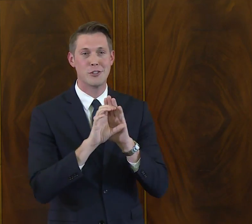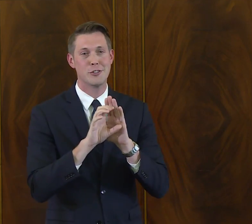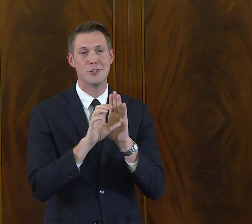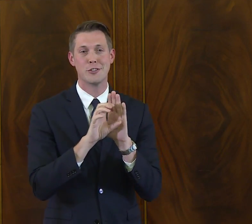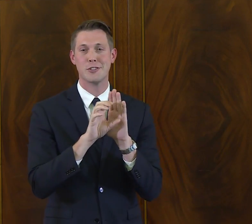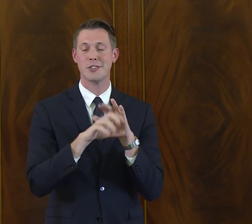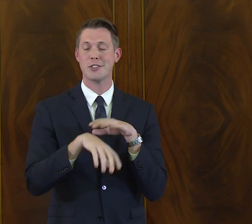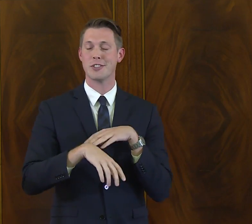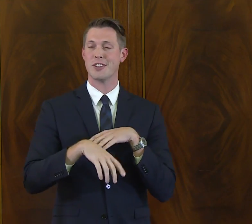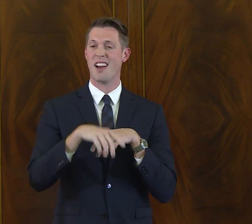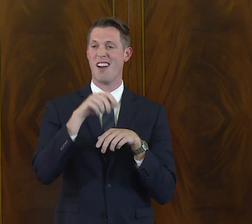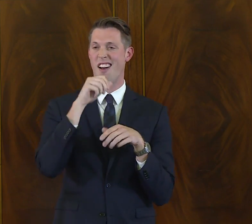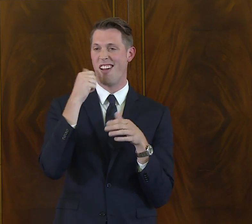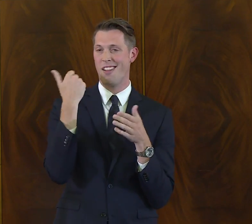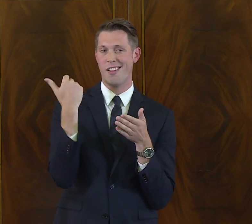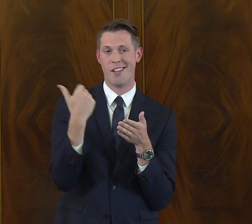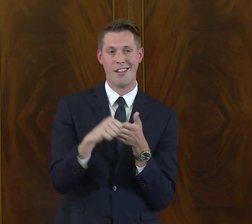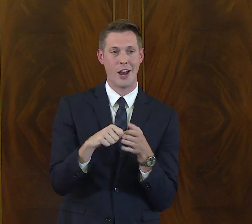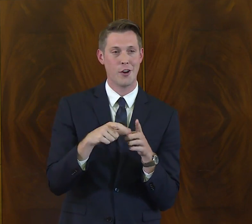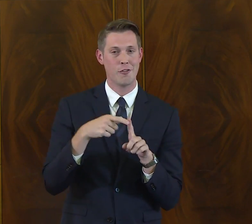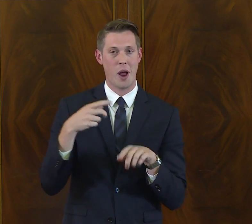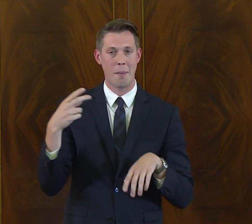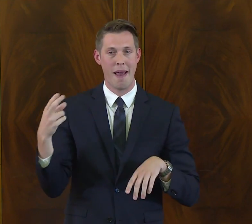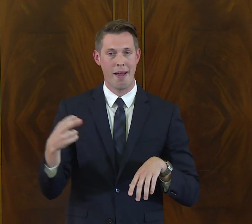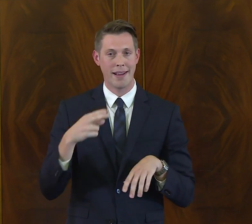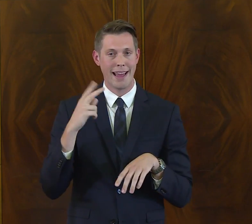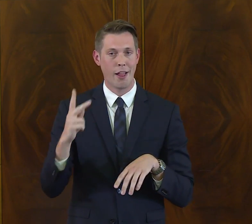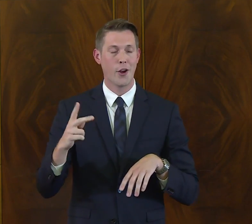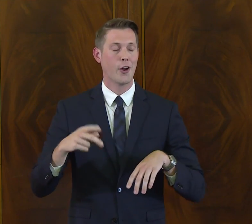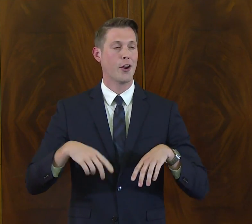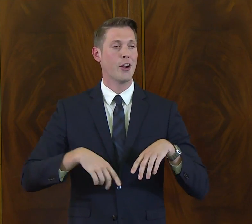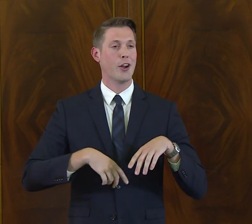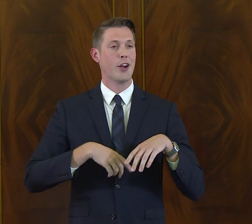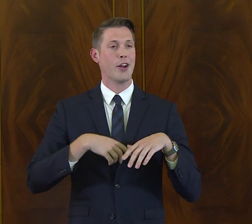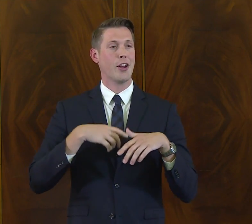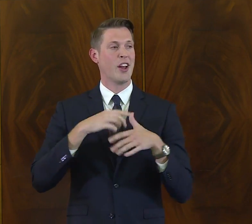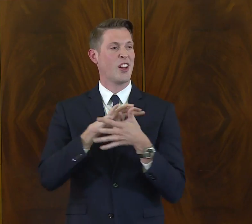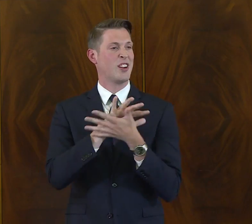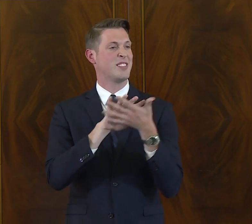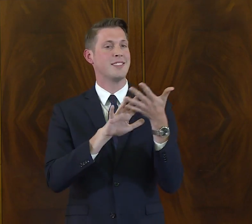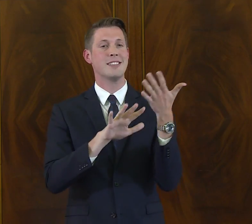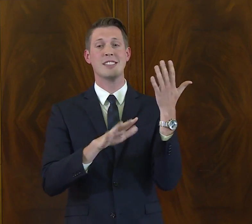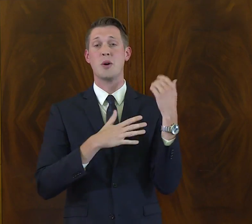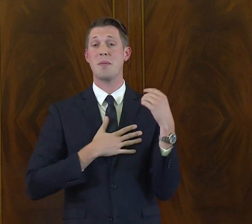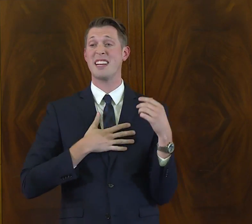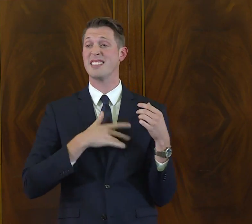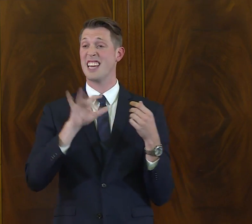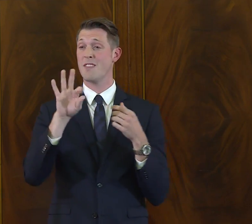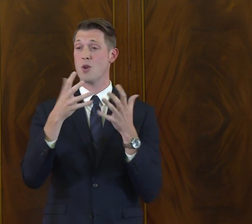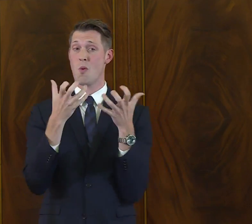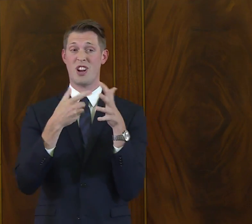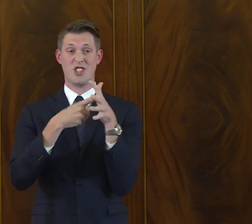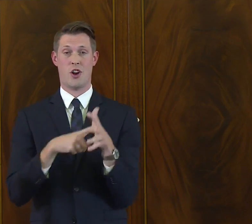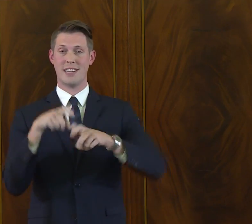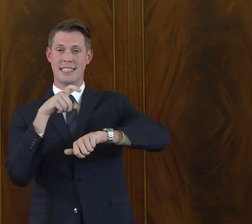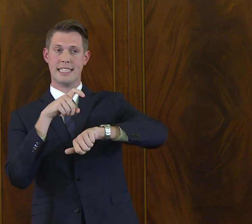So you'll see some pictures, some letters from Helen Keller, and other such artifacts.